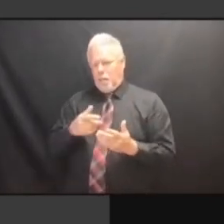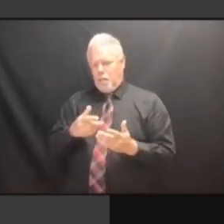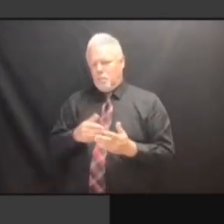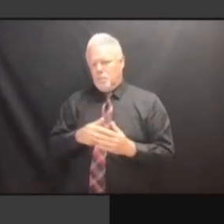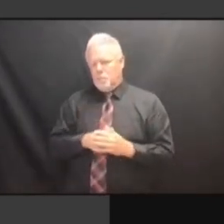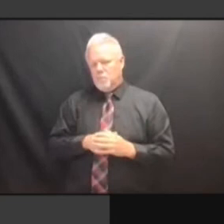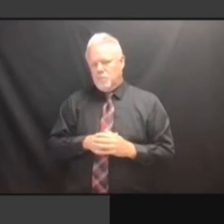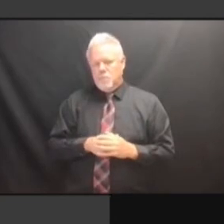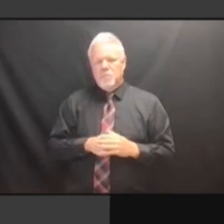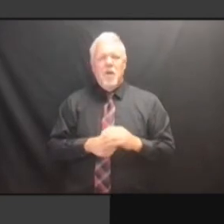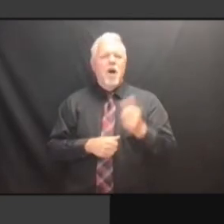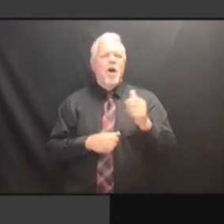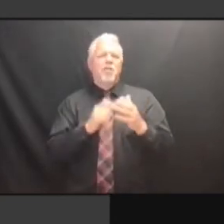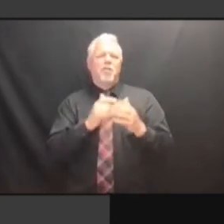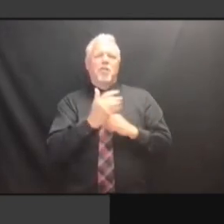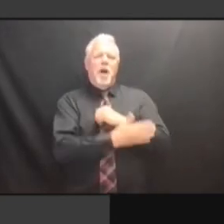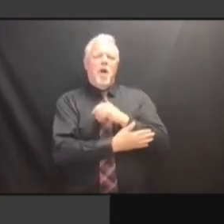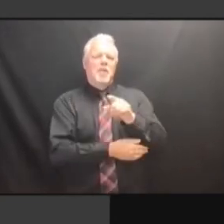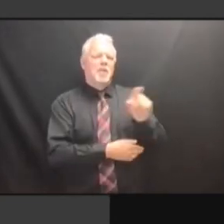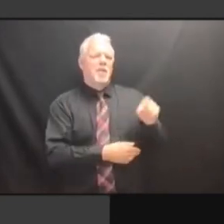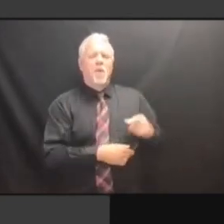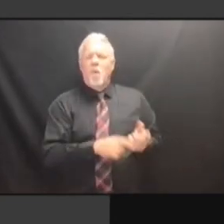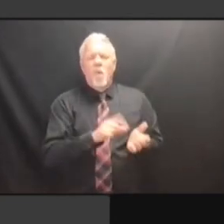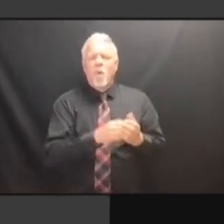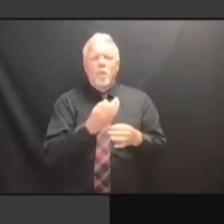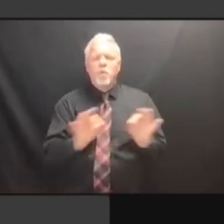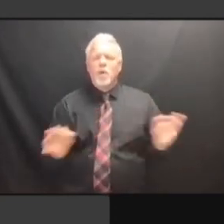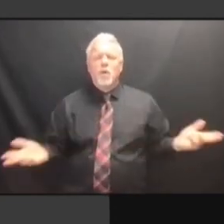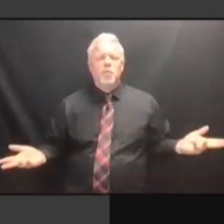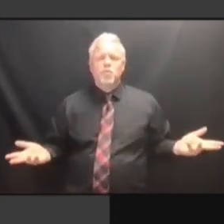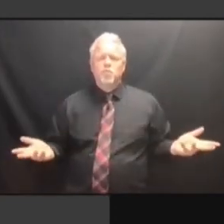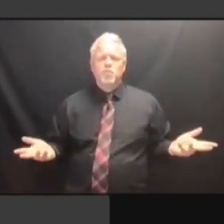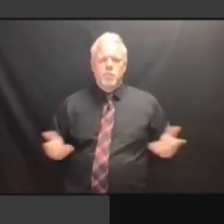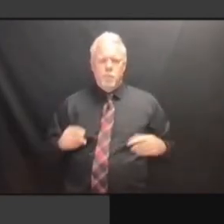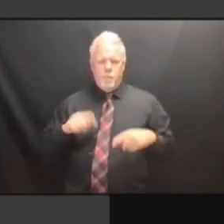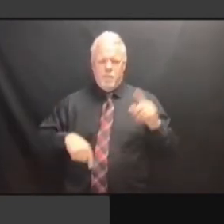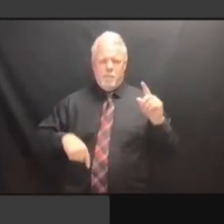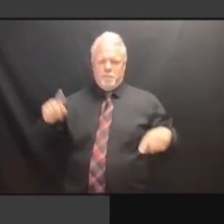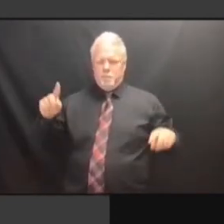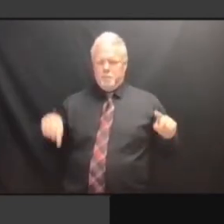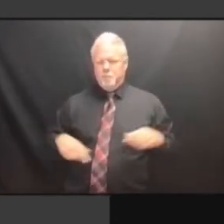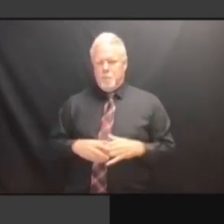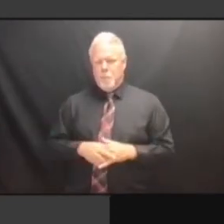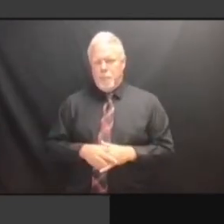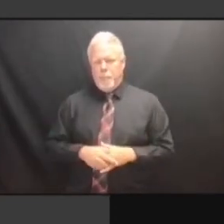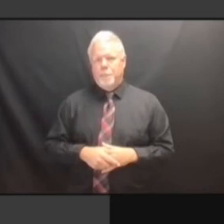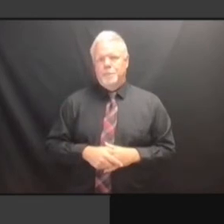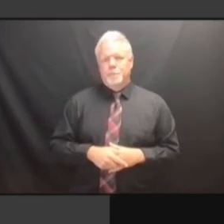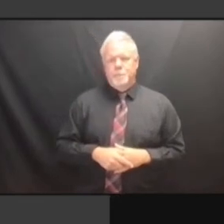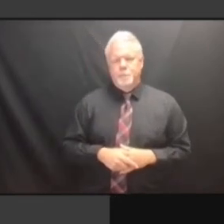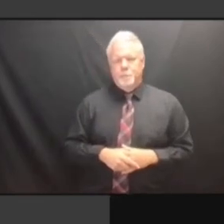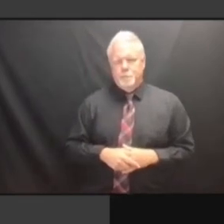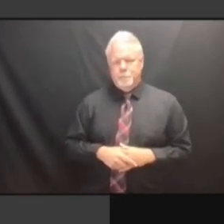OUR POCKET BECAUSE THE OFFICE OF GENERAL OUR POCKET BECAUSE THE OFFICE OF GENERAL SERVICES OUR POCKET BECAUSE THE OFFICE OF GENERAL SERVICES HAS OUR POCKET BECAUSE THE OFFICE OF GENERAL SERVICES HAS INFORMED OUR POCKET BECAUSE THE OFFICE OF GENERAL SERVICES HAS INFORMED US GENERAL SERVICES HAS INFORMED US GENERAL SERVICES HAS INFORMED US THEY'RE GENERAL SERVICES HAS INFORMED US THEY'RE ONLY GENERAL SERVICES HAS INFORMED US THEY'RE ONLY GOING GENERAL SERVICES HAS INFORMED US THEY'RE ONLY GOING TO GENERAL SERVICES HAS INFORMED US THEY'RE ONLY GOING TO PAY GENERAL SERVICES HAS INFORMED US THEY'RE ONLY GOING TO PAY FOR THEY'RE ONLY GOING TO PAY FOR THEY'RE ONLY GOING TO PAY FOR THINGS THEY'RE ONLY GOING TO PAY FOR THINGS THE THEY'RE ONLY GOING TO PAY FOR THINGS THE STATUTE THEY'RE ONLY GOING TO PAY FOR THINGS THE STATUTE REQUIRES, THINGS THE STATUTE REQUIRES, THINGS THE STATUTE REQUIRES, WHICH THINGS THE STATUTE REQUIRES, WHICH WE THINGS THE STATUTE REQUIRES, WHICH WE VIEW THINGS THE STATUTE REQUIRES, WHICH WE VIEW AS THINGS THE STATUTE REQUIRES, WHICH WE VIEW AS THE THINGS THE STATUTE REQUIRES, WHICH WE VIEW AS THE IMPRINT WHICH WE VIEW AS THE IMPRINT WHICH WE VIEW AS THE IMPRINT VERSION WHICH WE VIEW AS THE IMPRINT VERSION OF